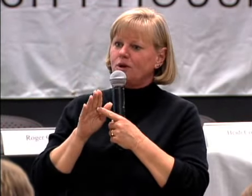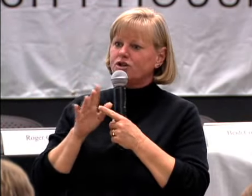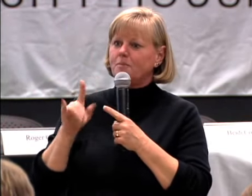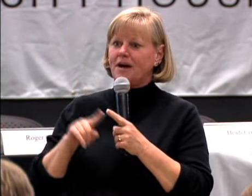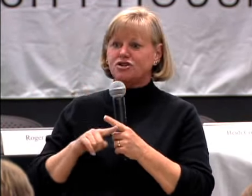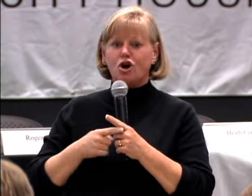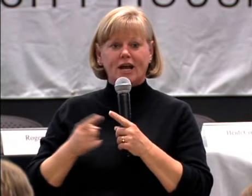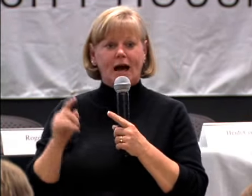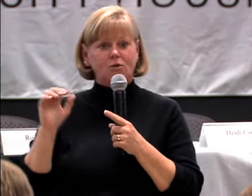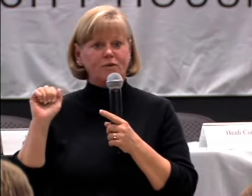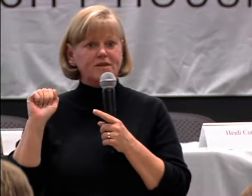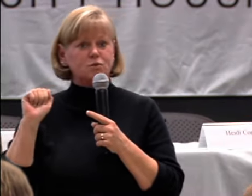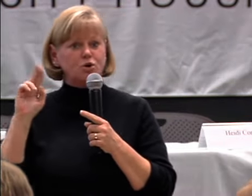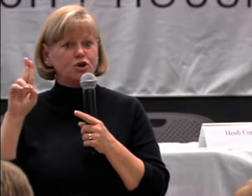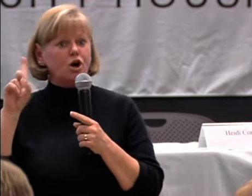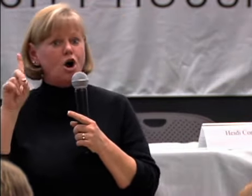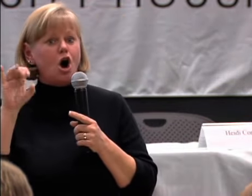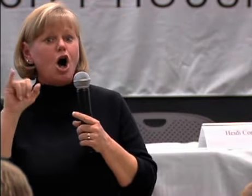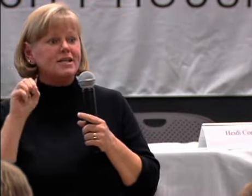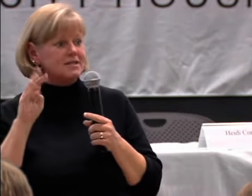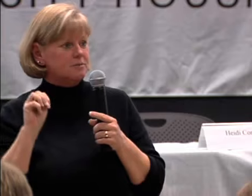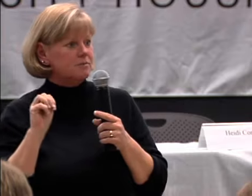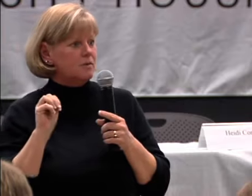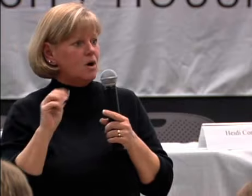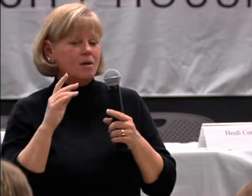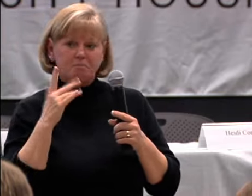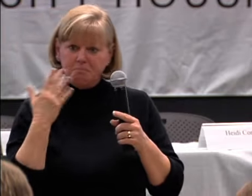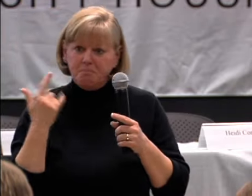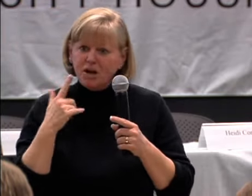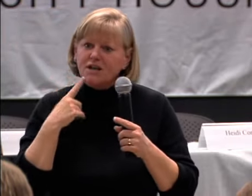STARTING OUT WITH AUDISM BECAUSE IT SEEMED THE LOGIC PLACE TO HAVE THAT